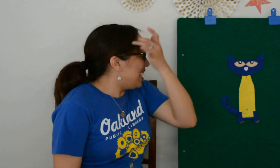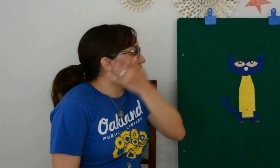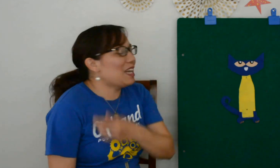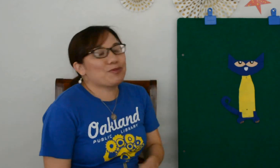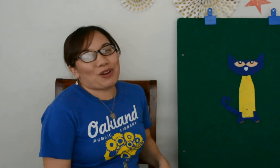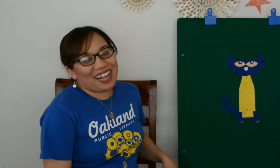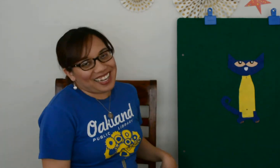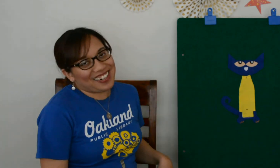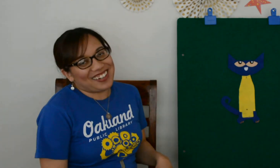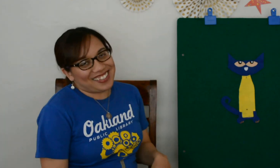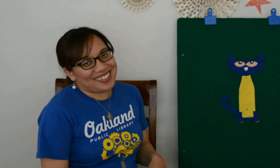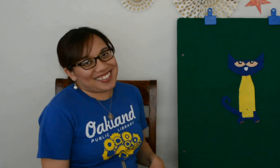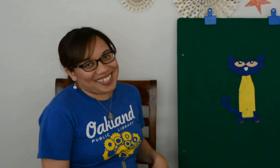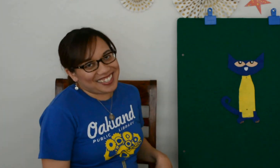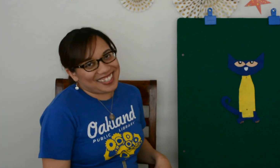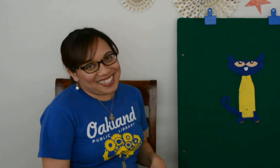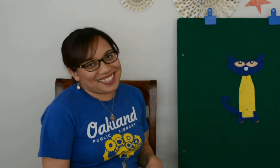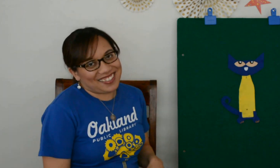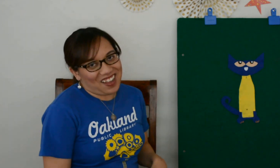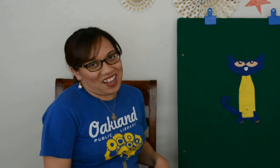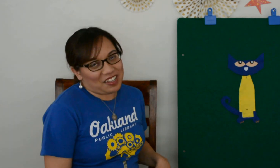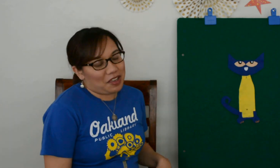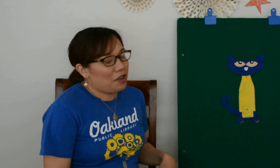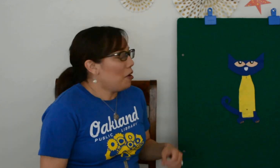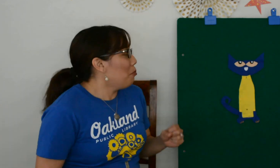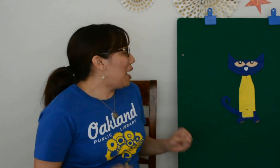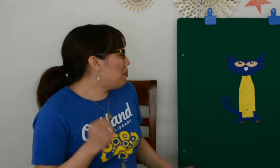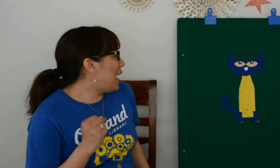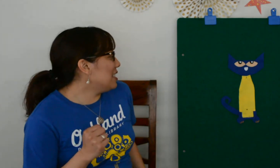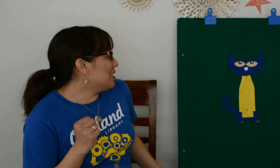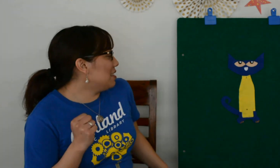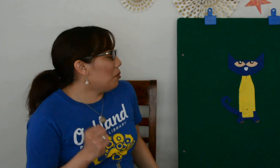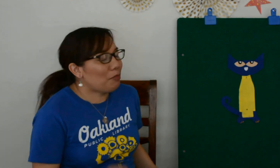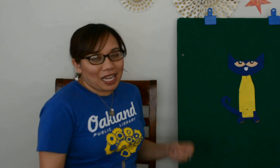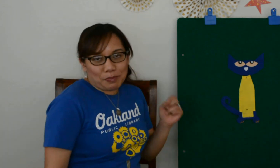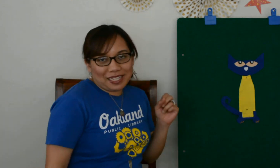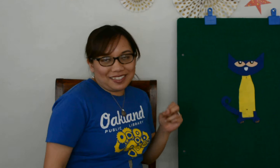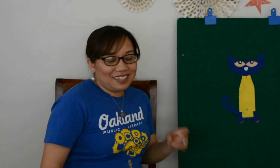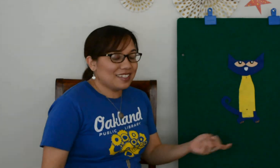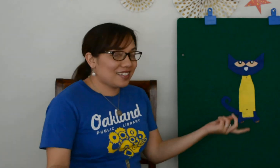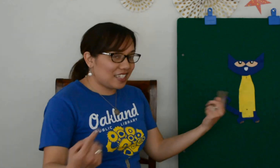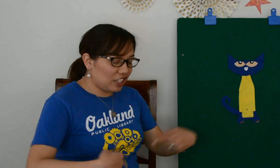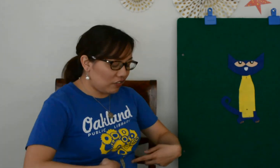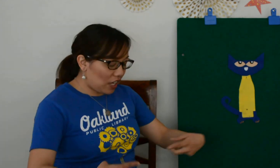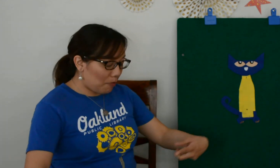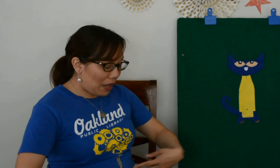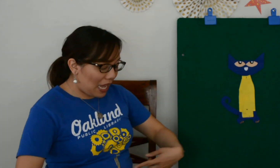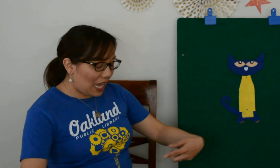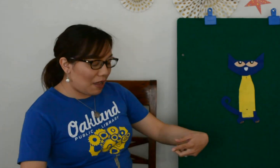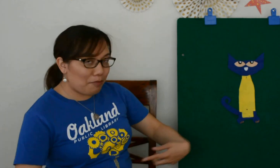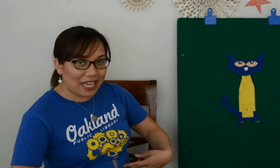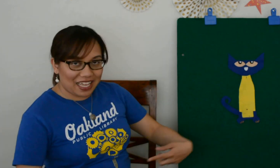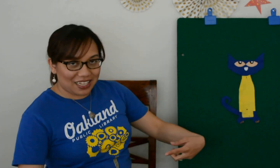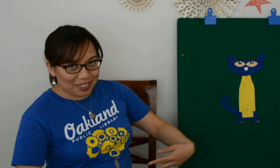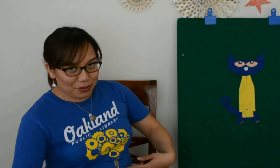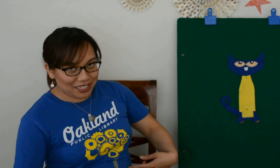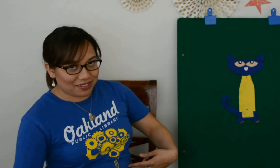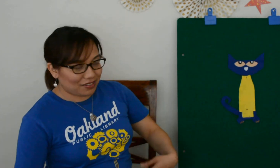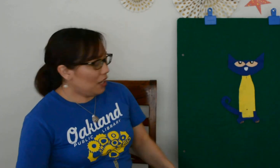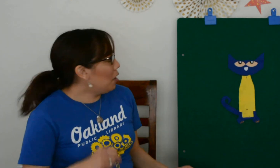He kept right on singing his song. “My button, my button, still got my belly button.